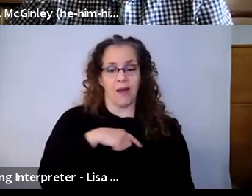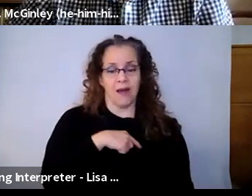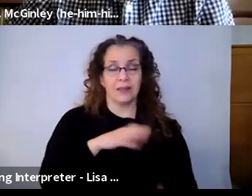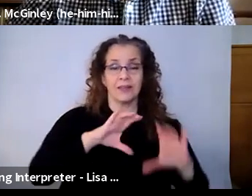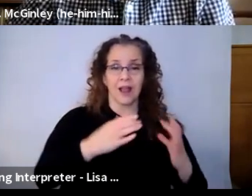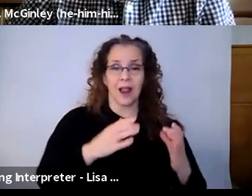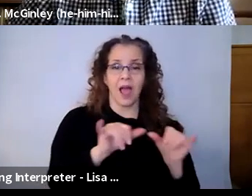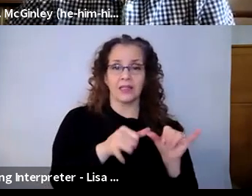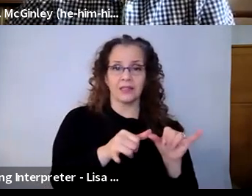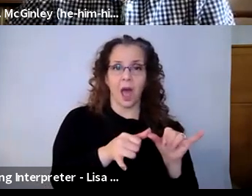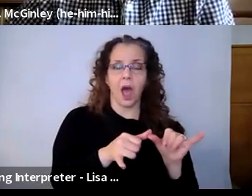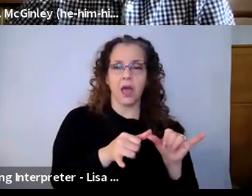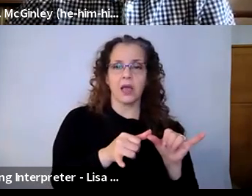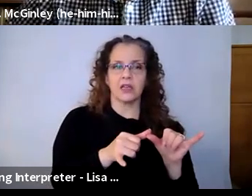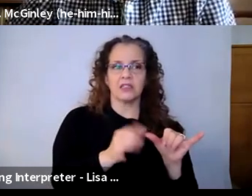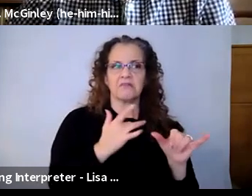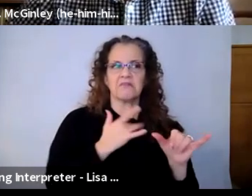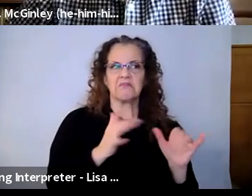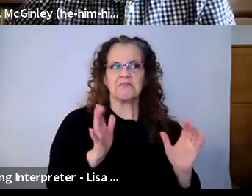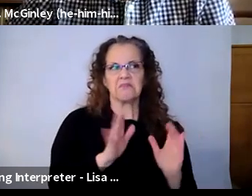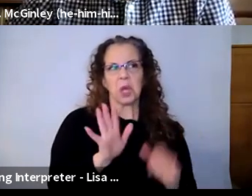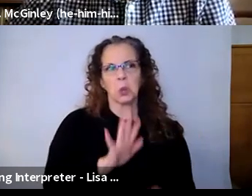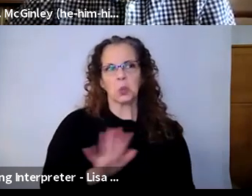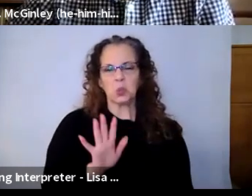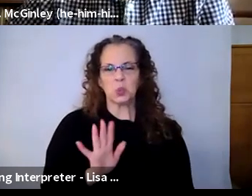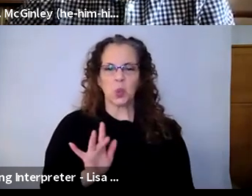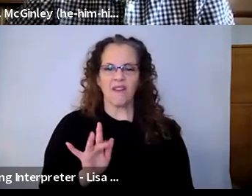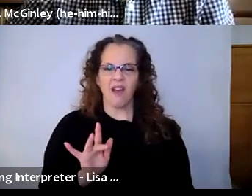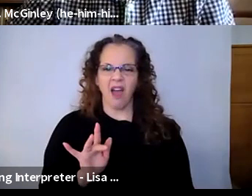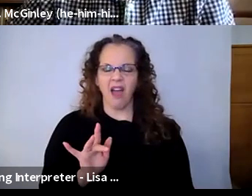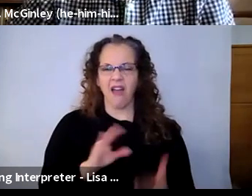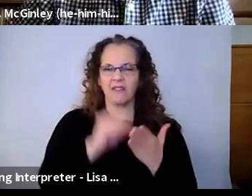sort of hovered around the 25 student mark, but that has